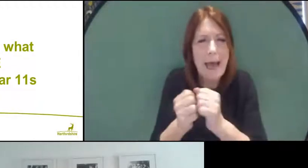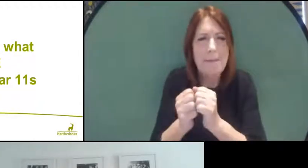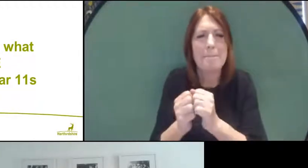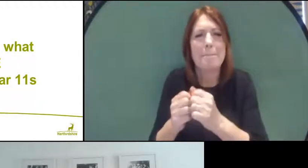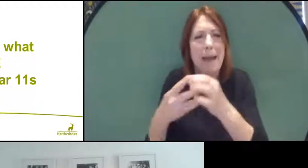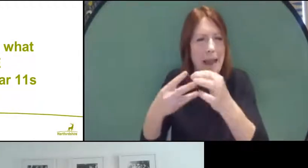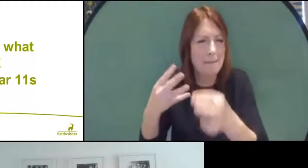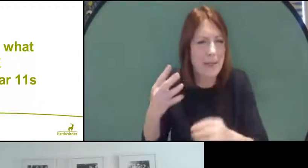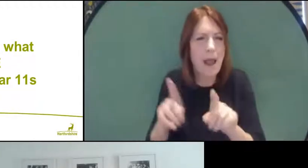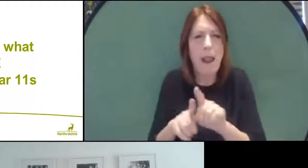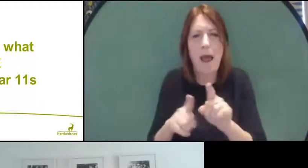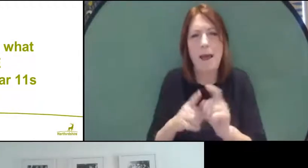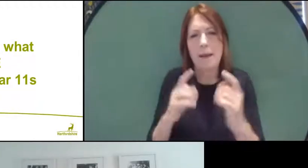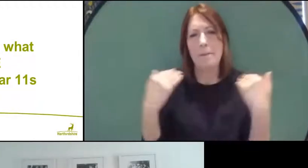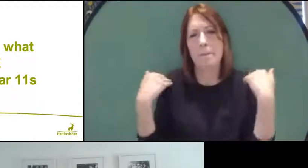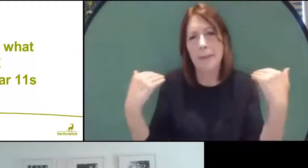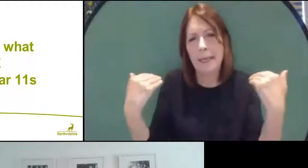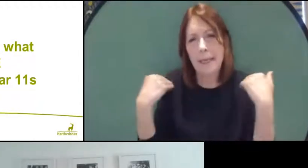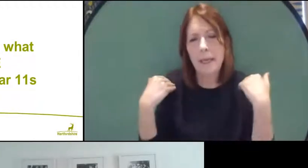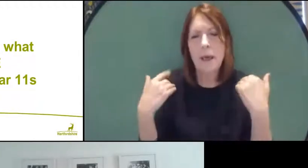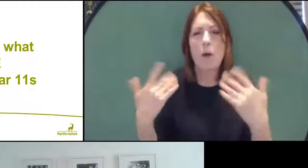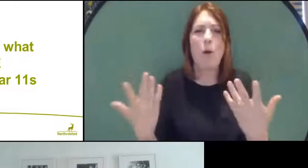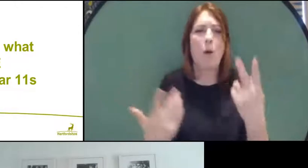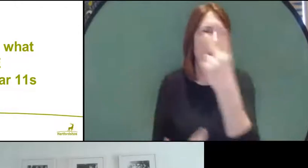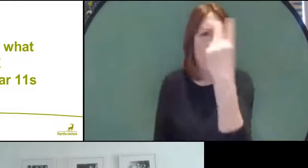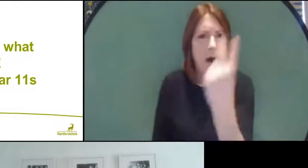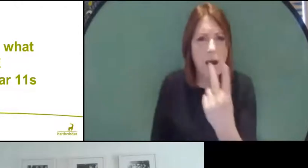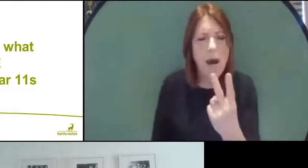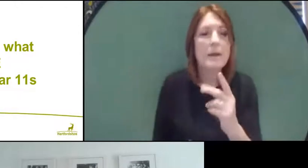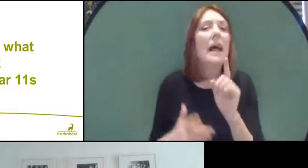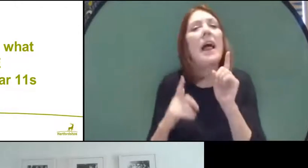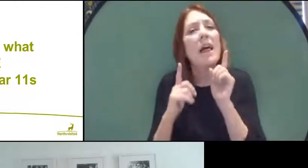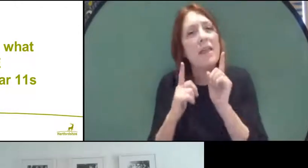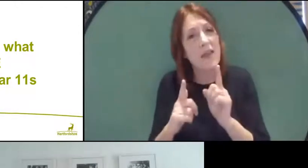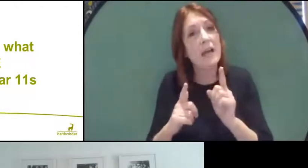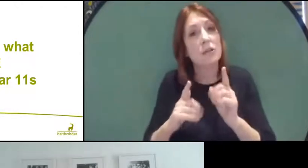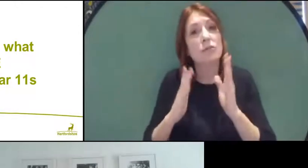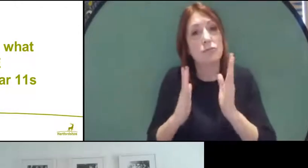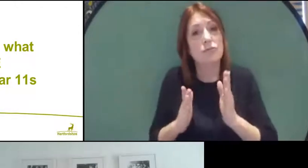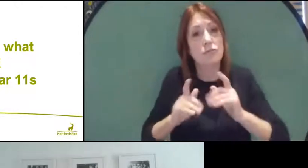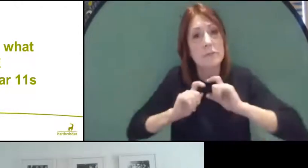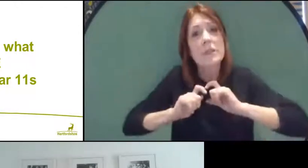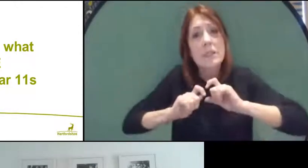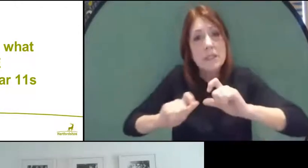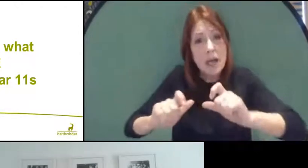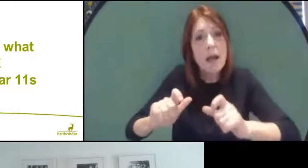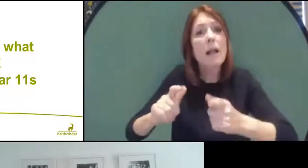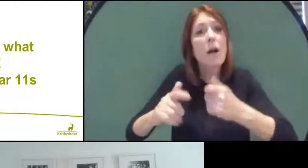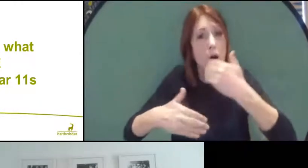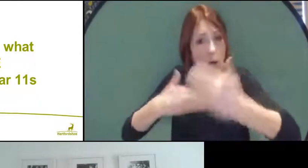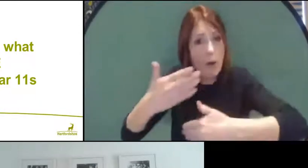etc. The plan is that that should go ahead, and you should try to complete that if you can.